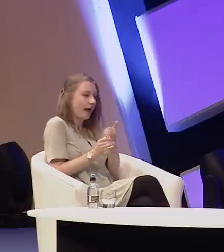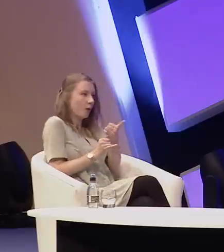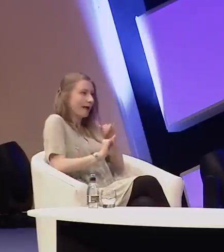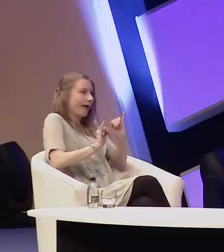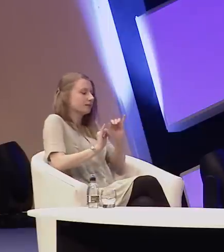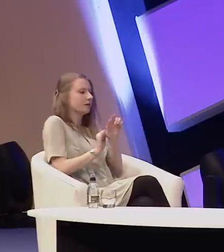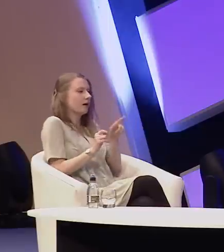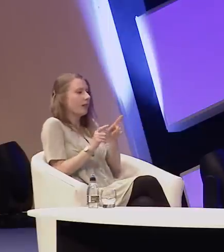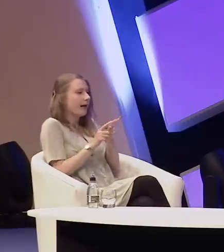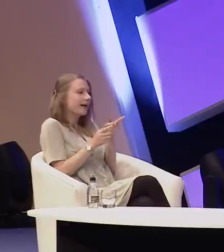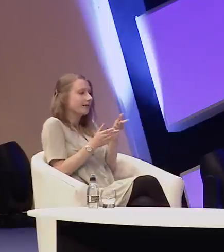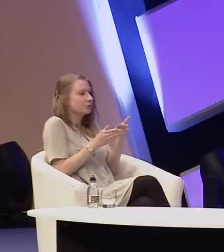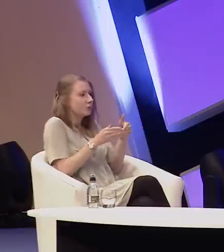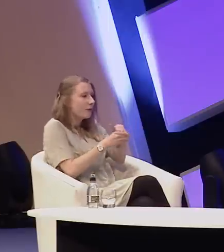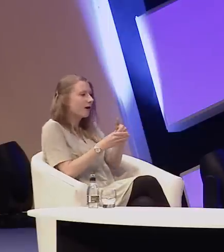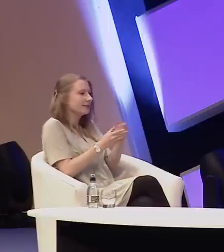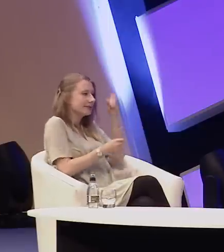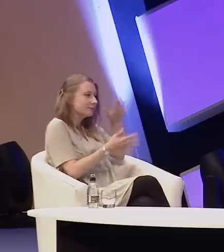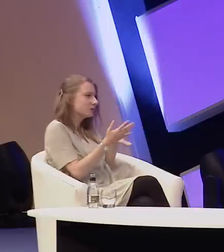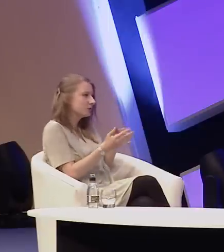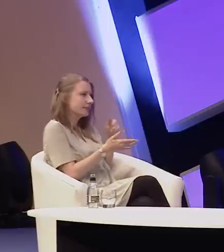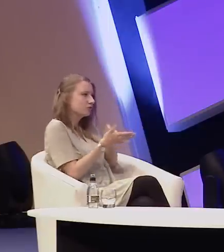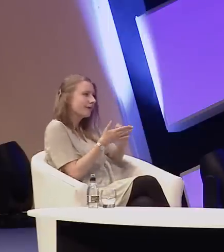parts and experiences being written for a deaf character that don't ring true?